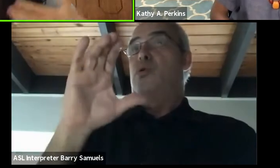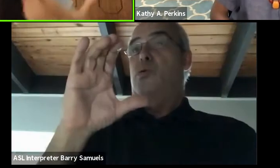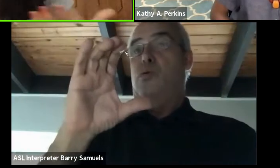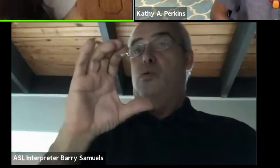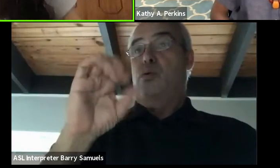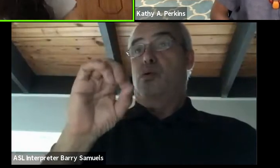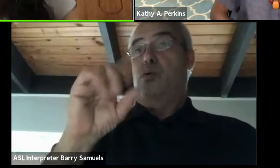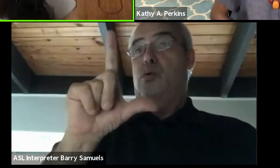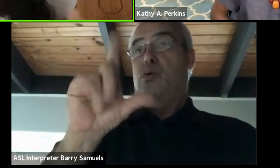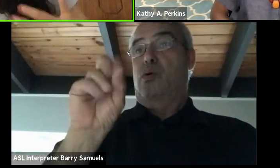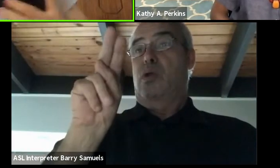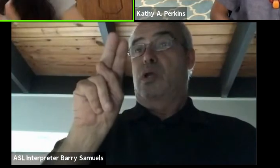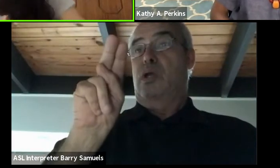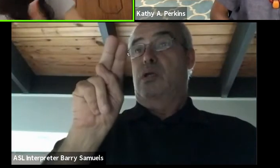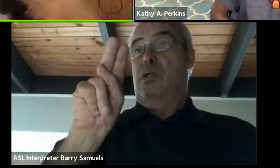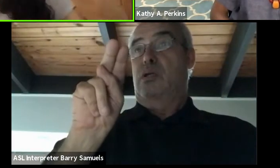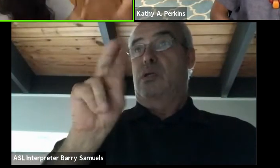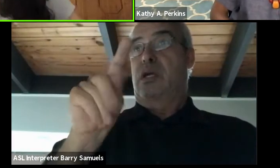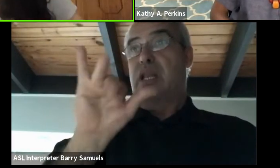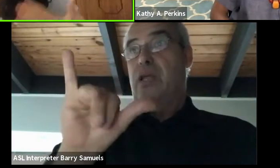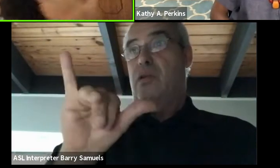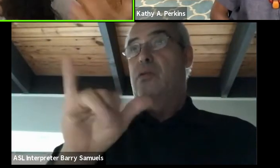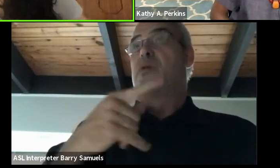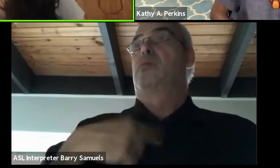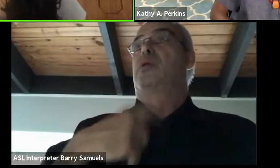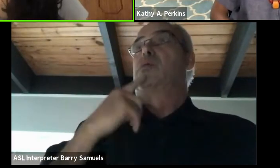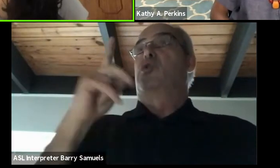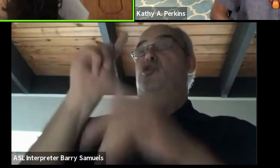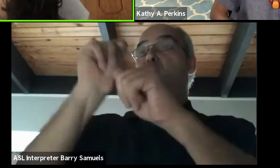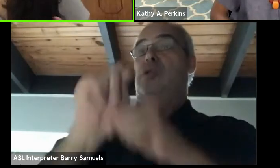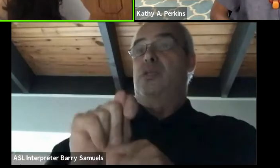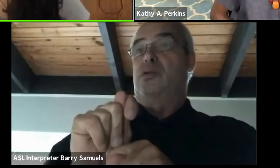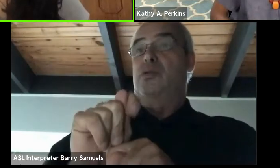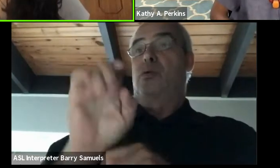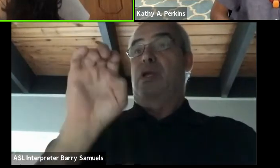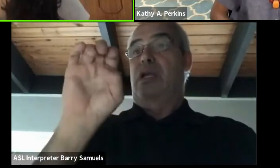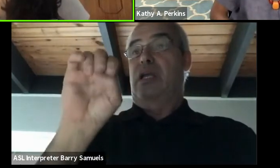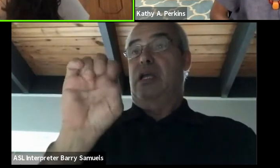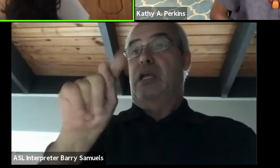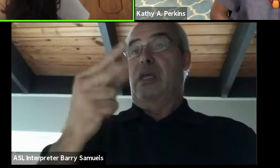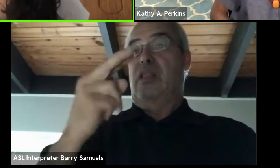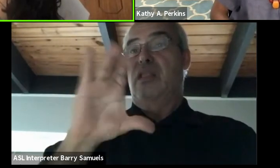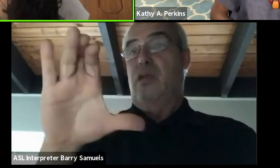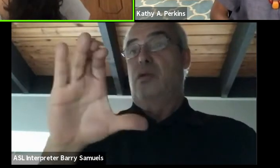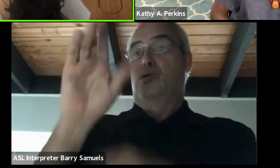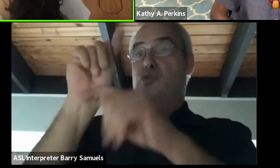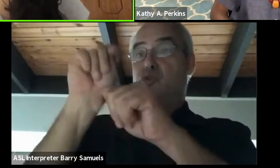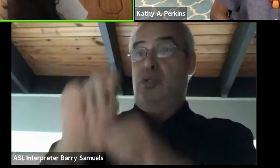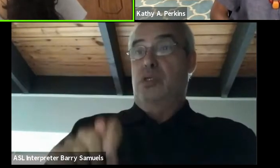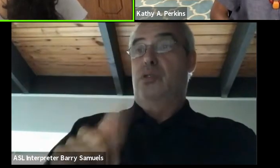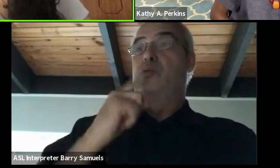What can be set off our traditional languages and ethnic traditions, storytelling in those worlds